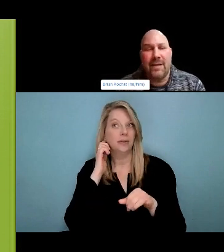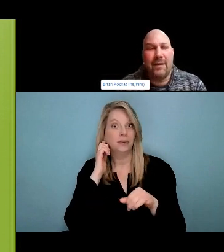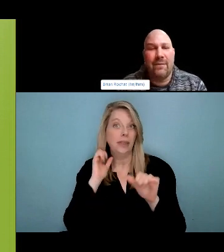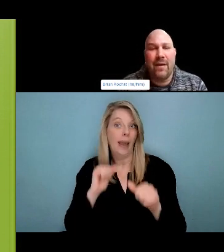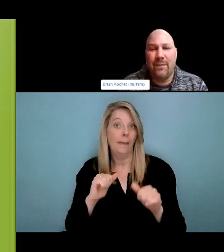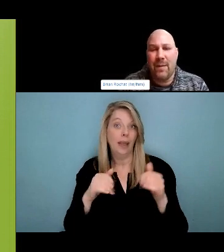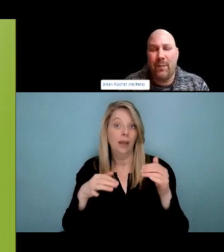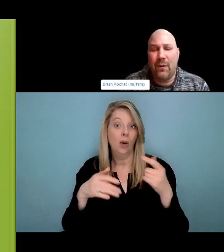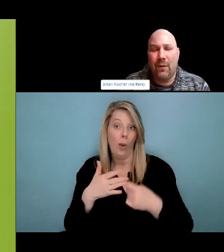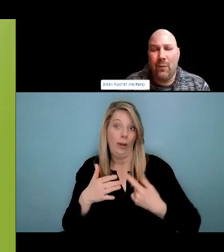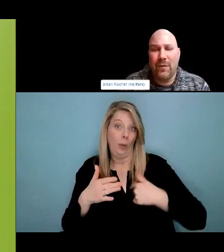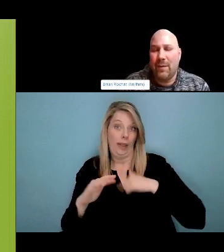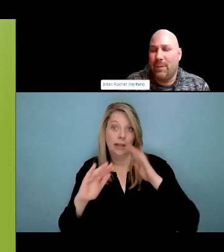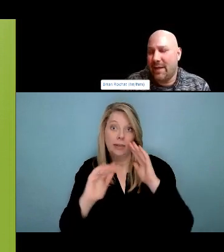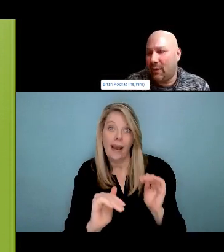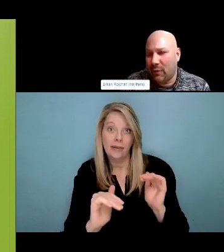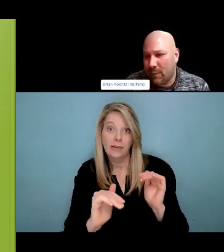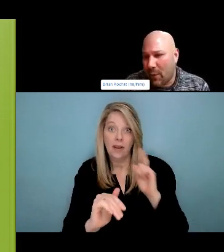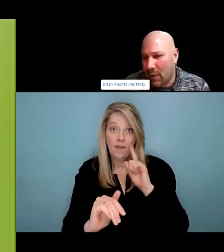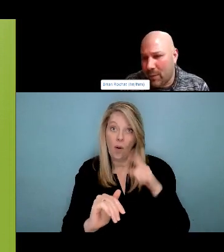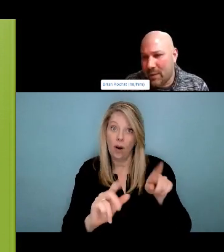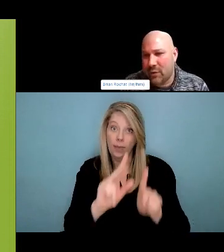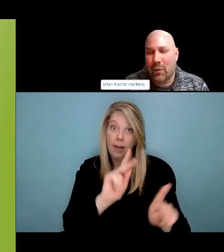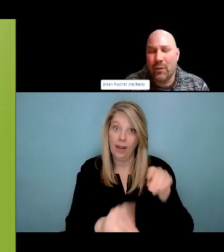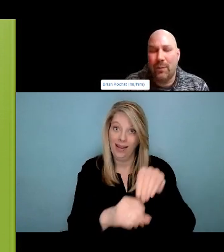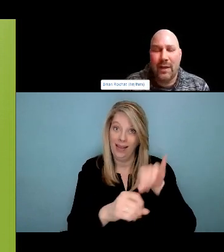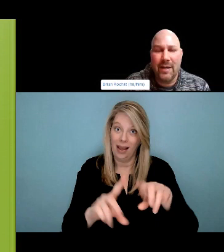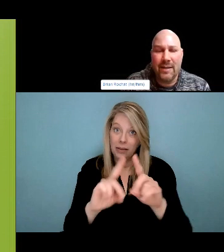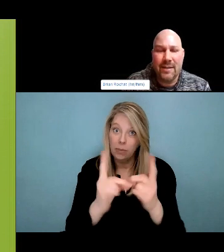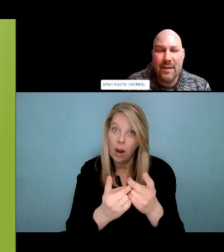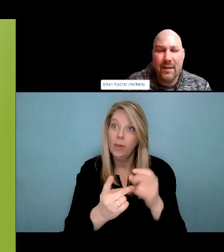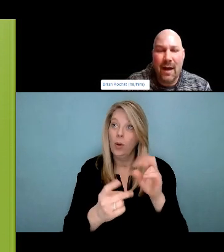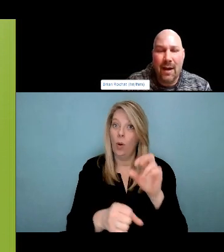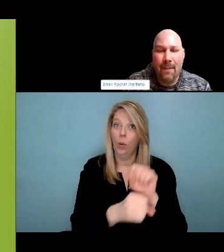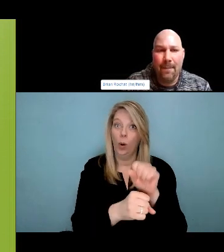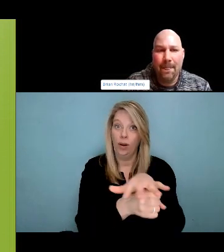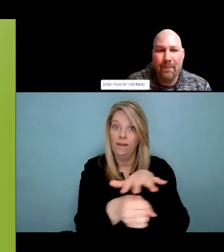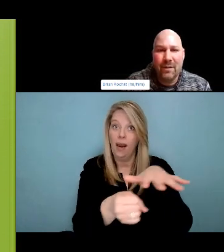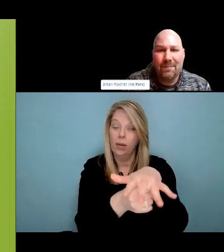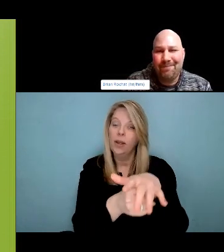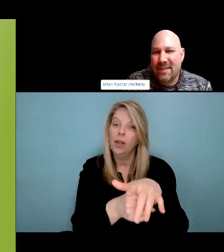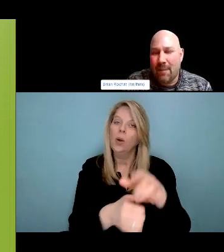all probably know somebody who has used a substance illegal or not in our life and that